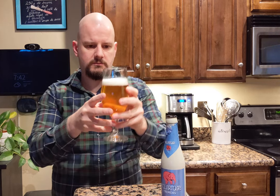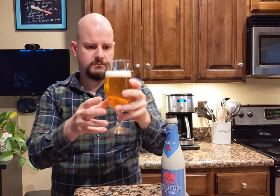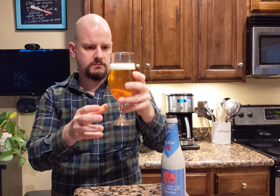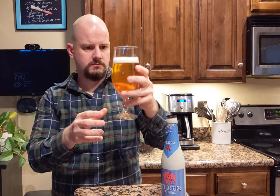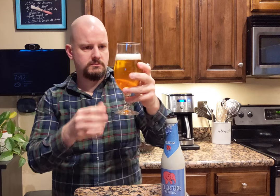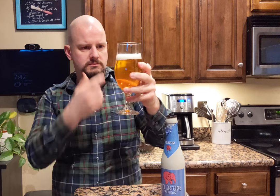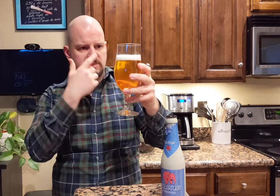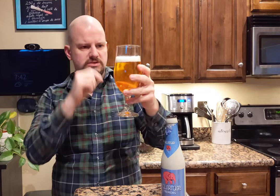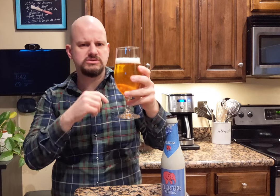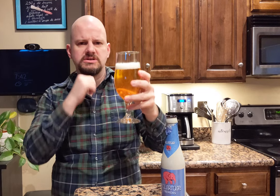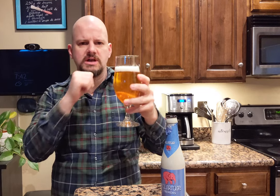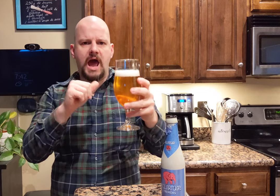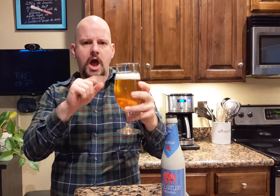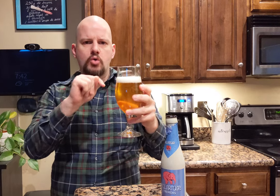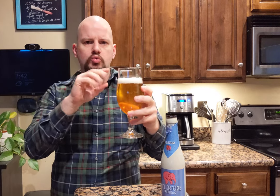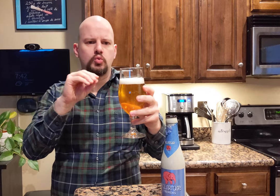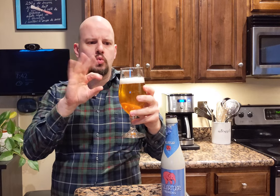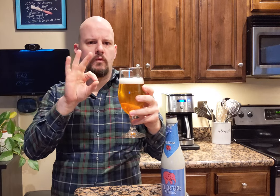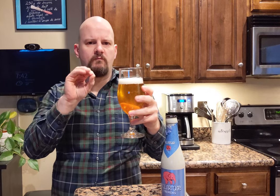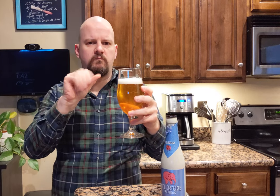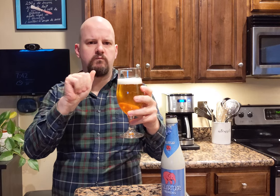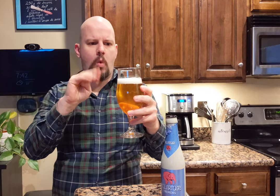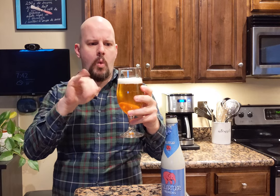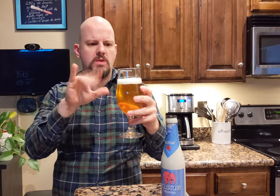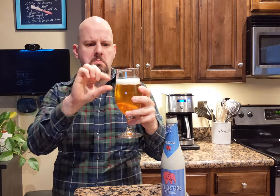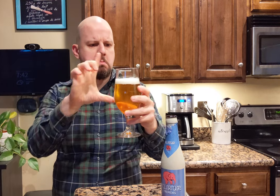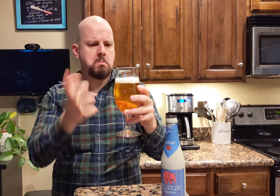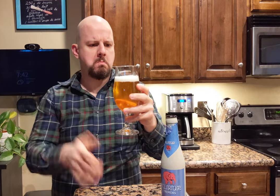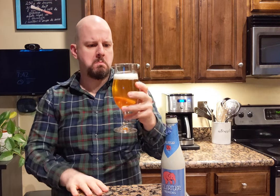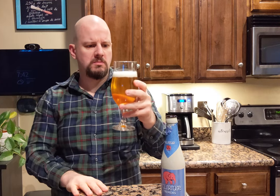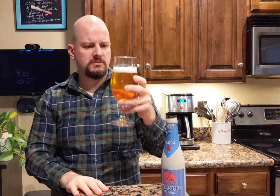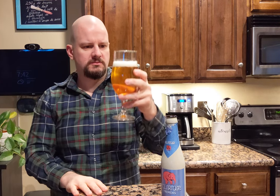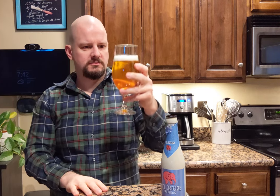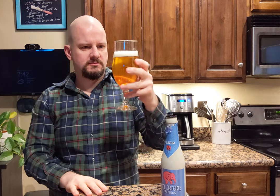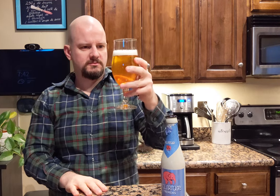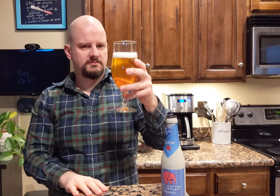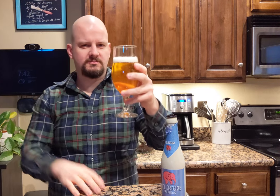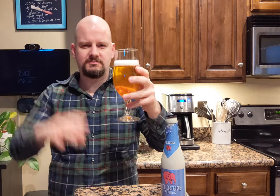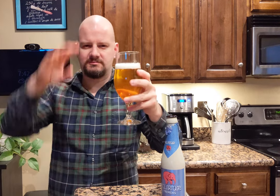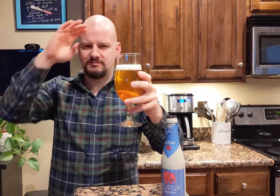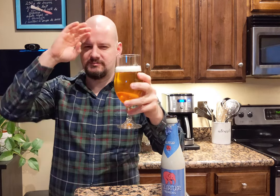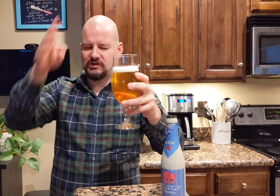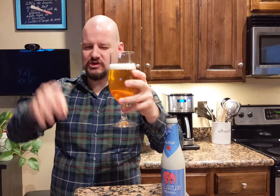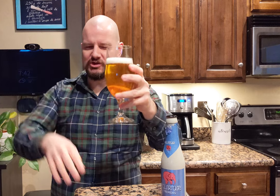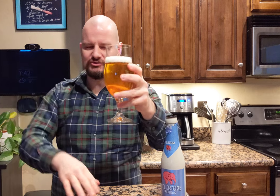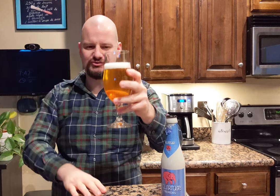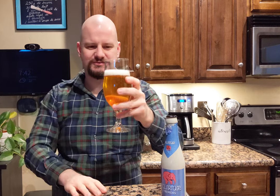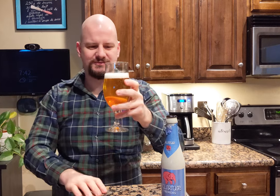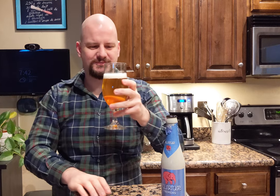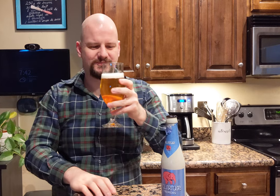Interestingly, it is not too foamy. Cheers!